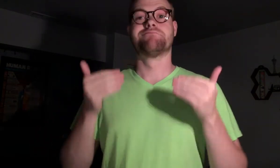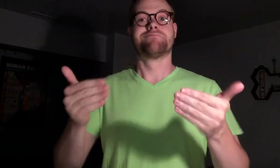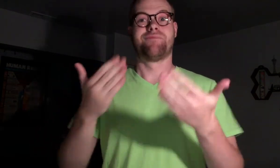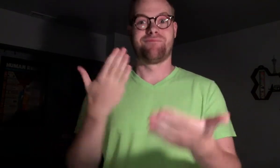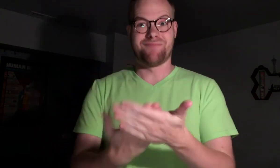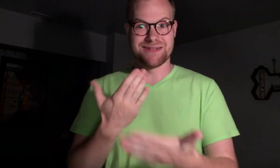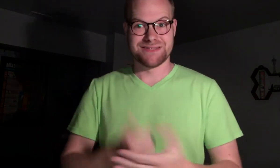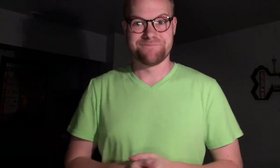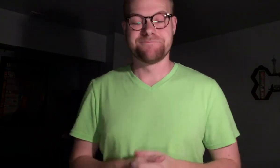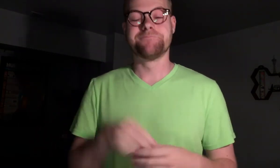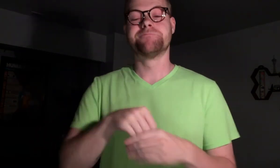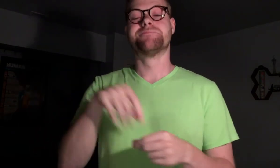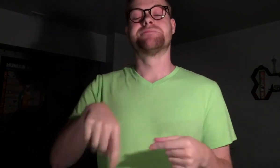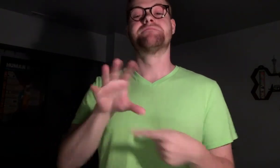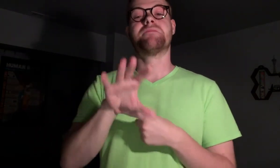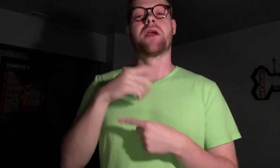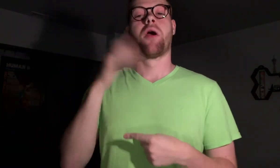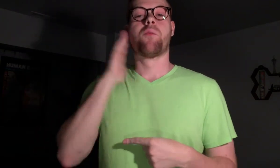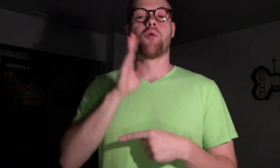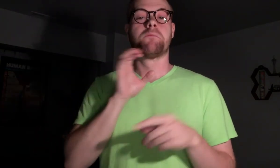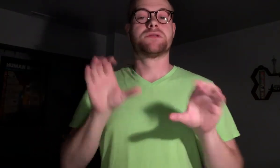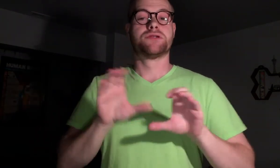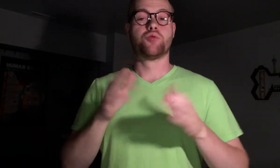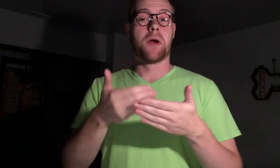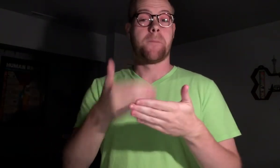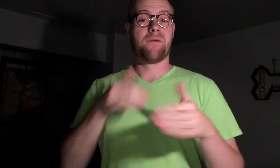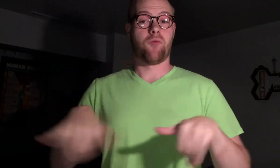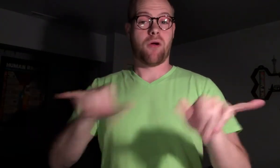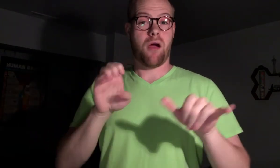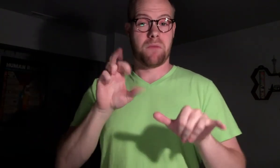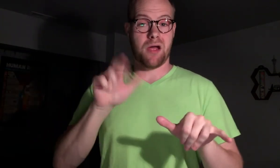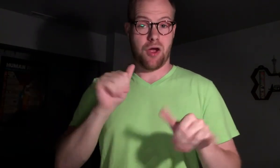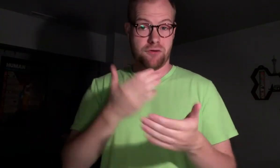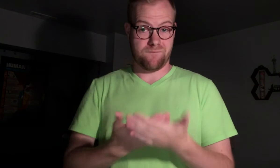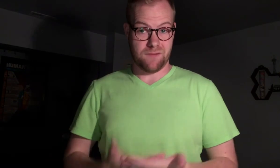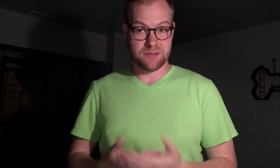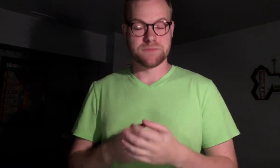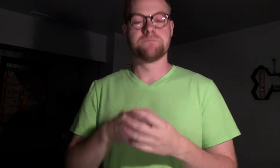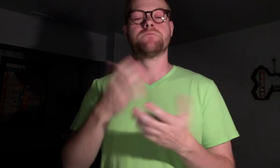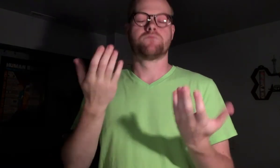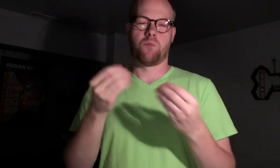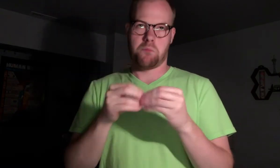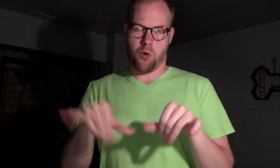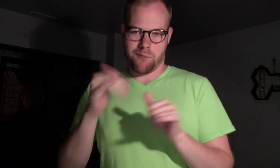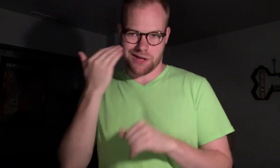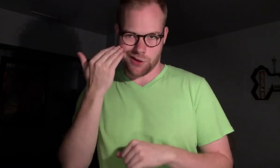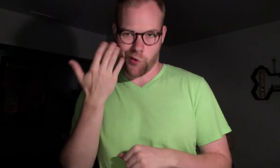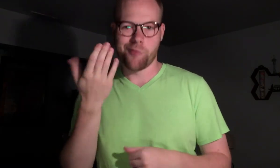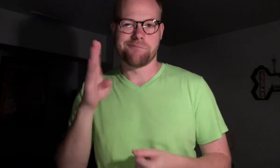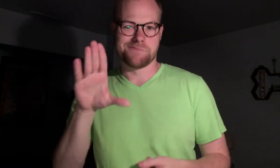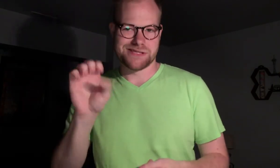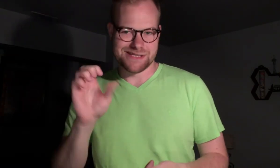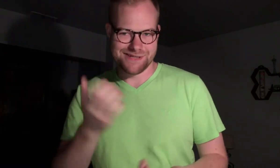Now to the facts! In this video, I will be doing Before the Common Era facts, or as it’s more commonly known, BCE.